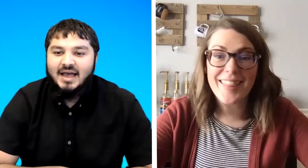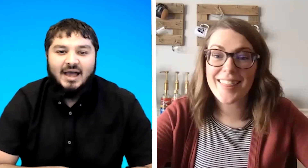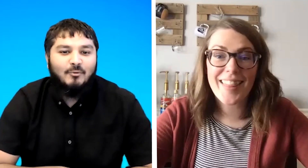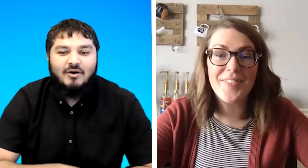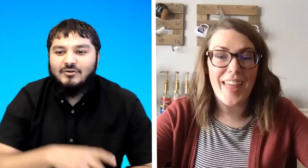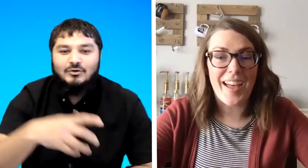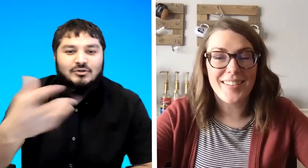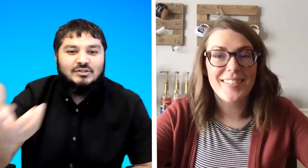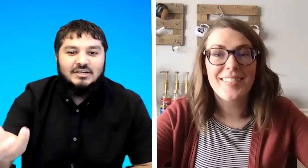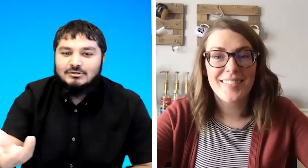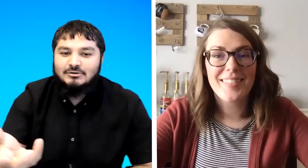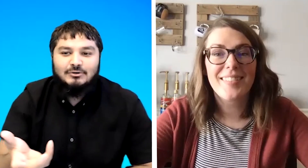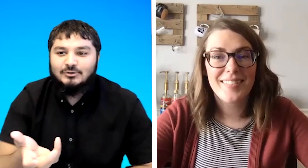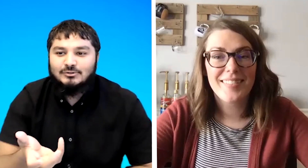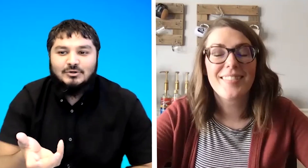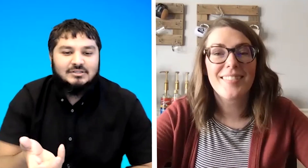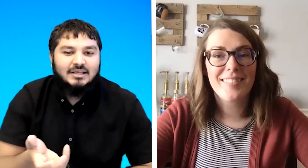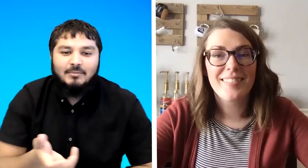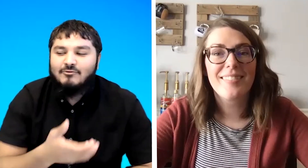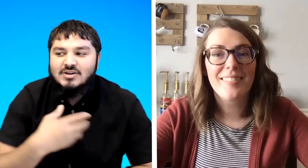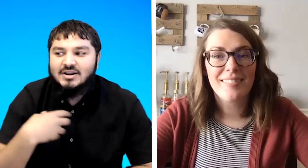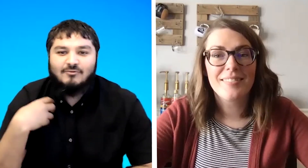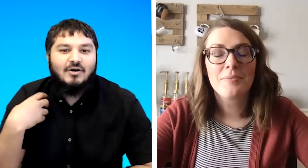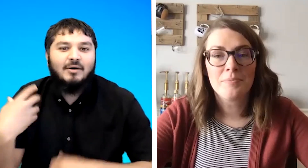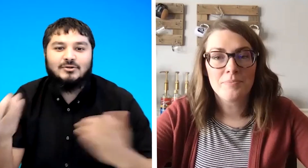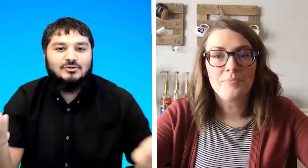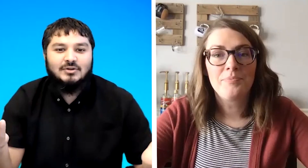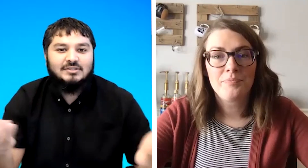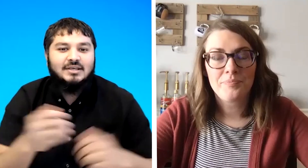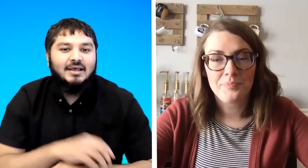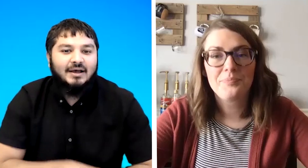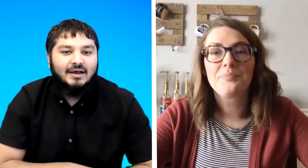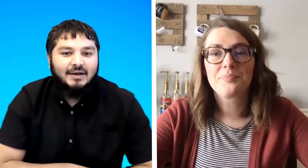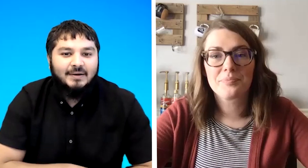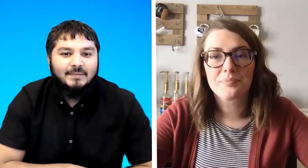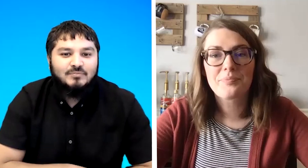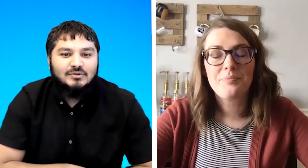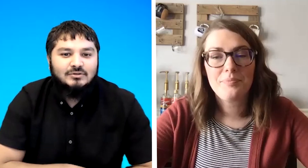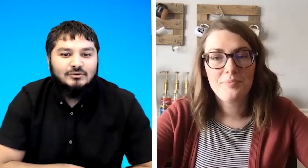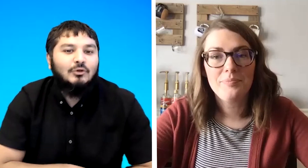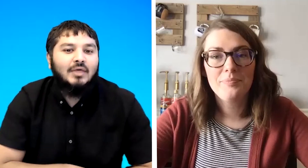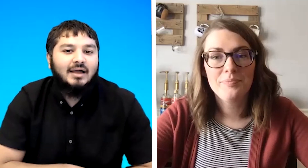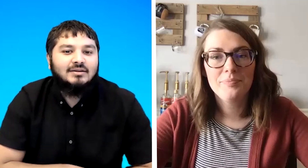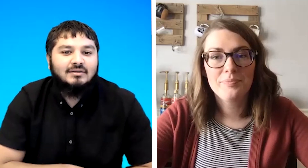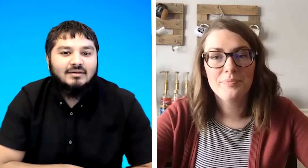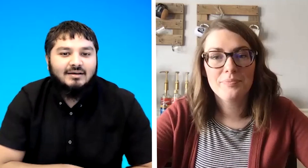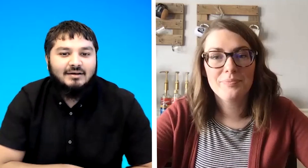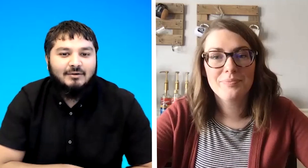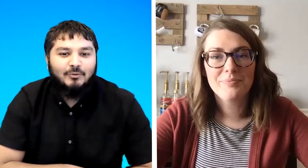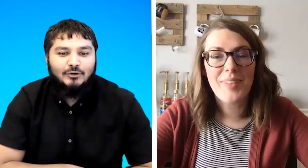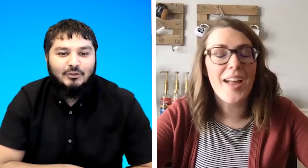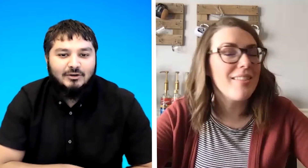and you teach to your students it'd be really nice for our students uh to do that uh what do you love